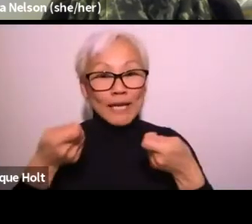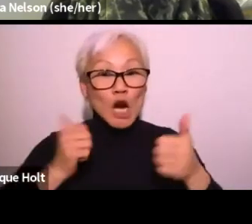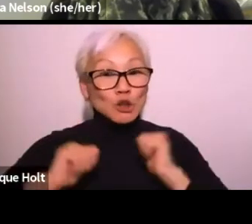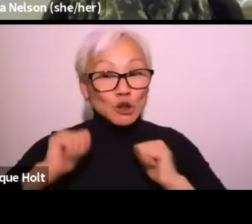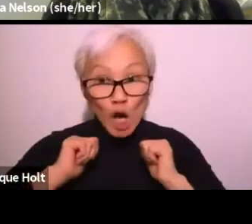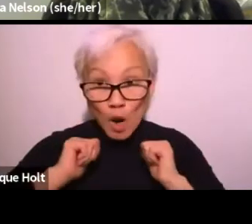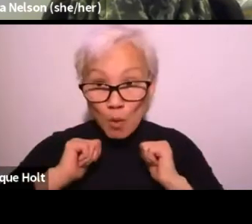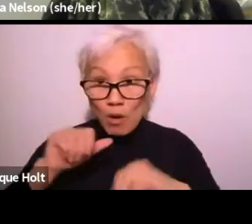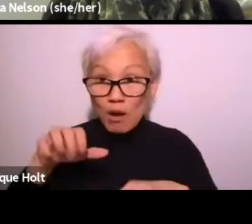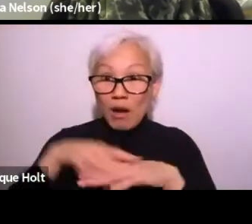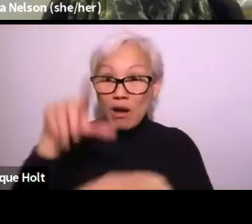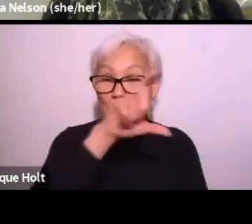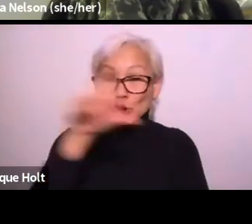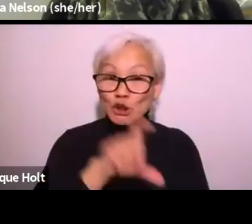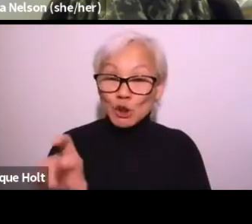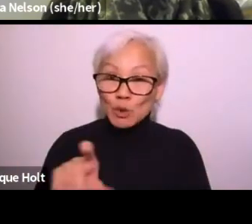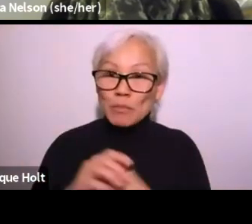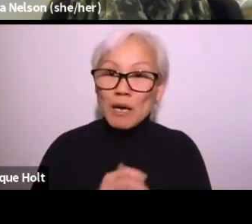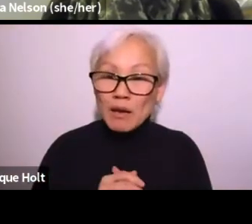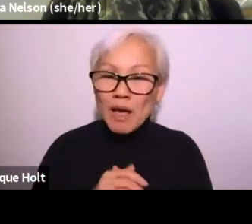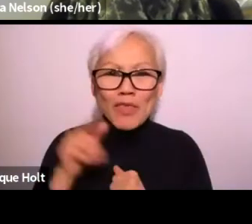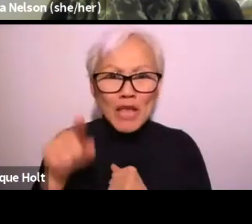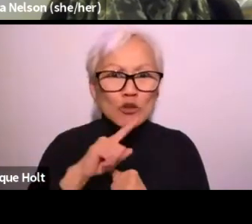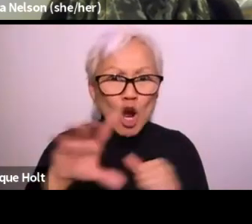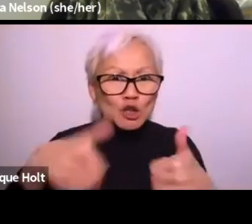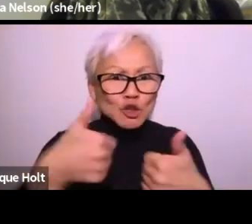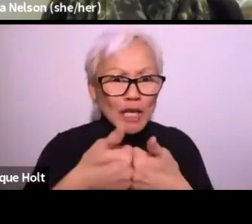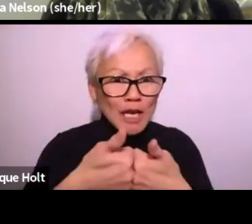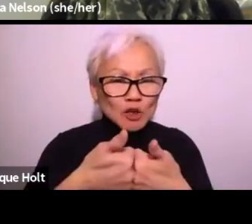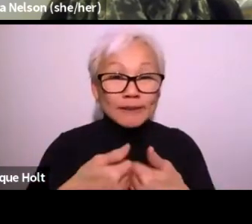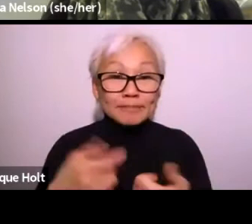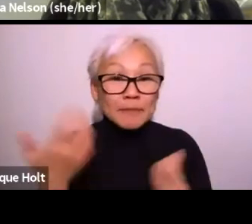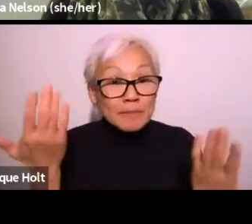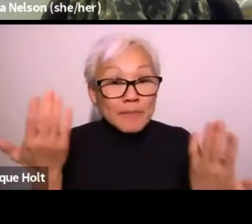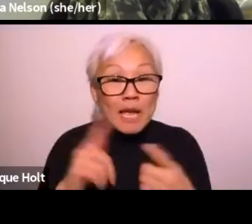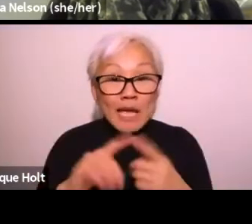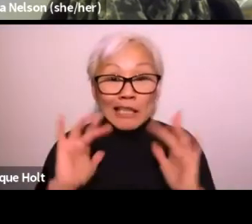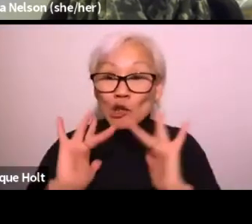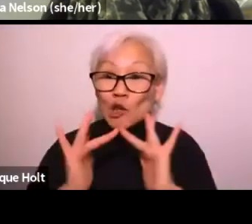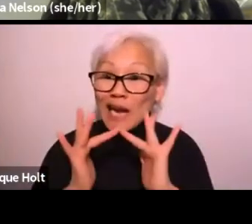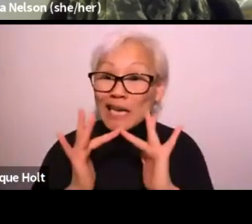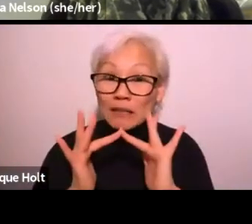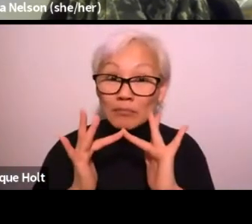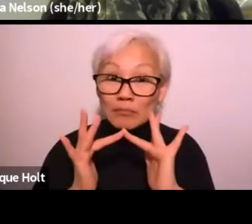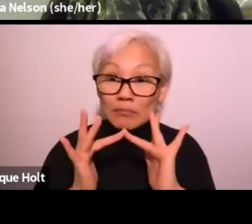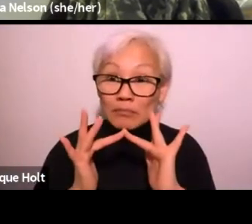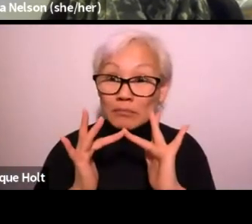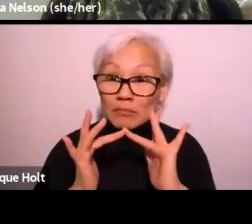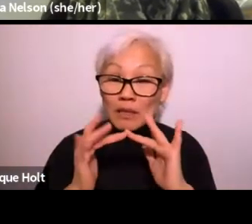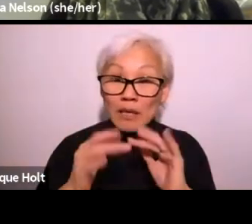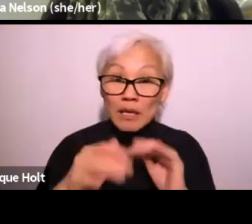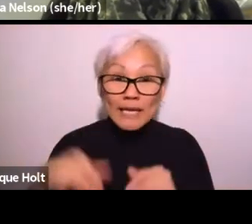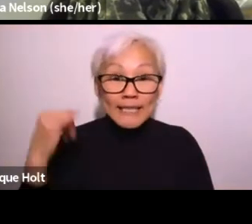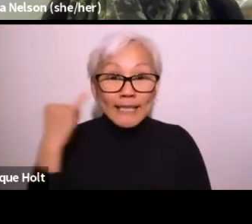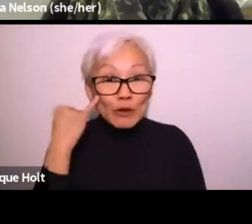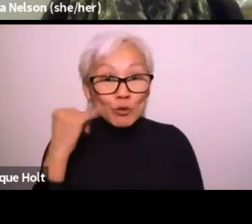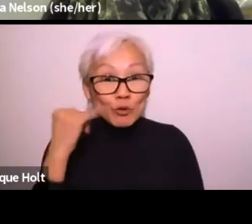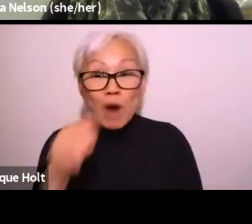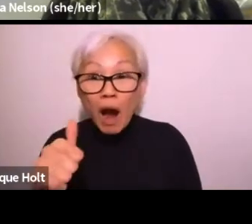I noticed when I was working and directing a show on Zoom, there's some true challenges. Internet connection.